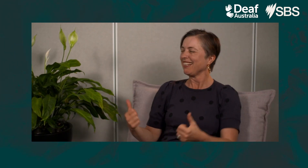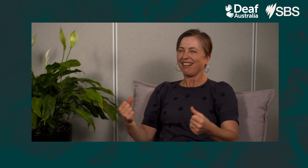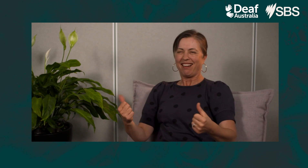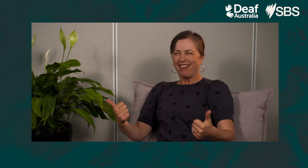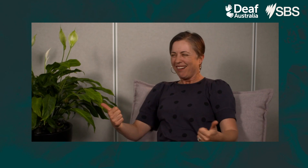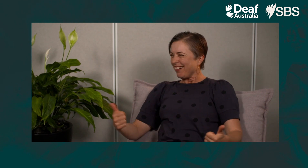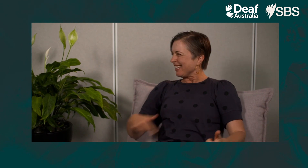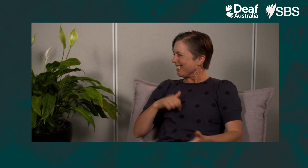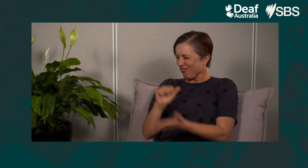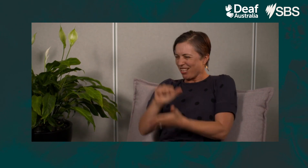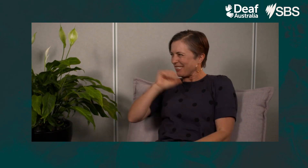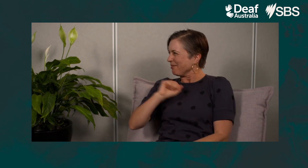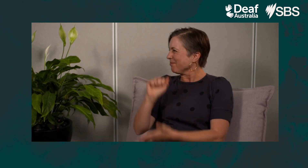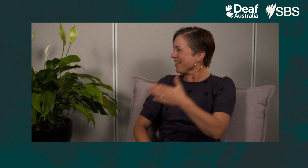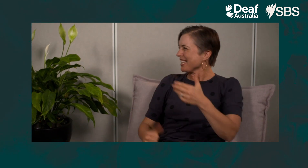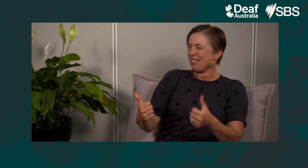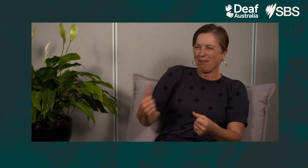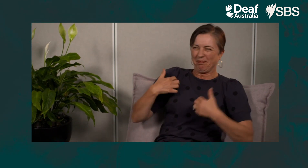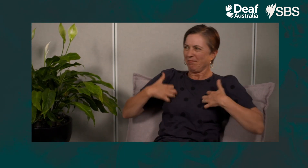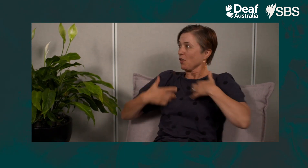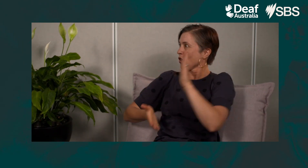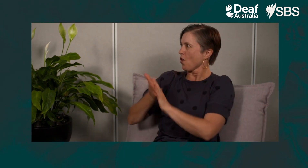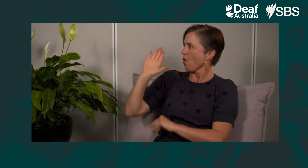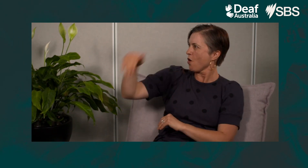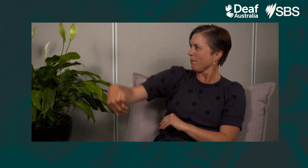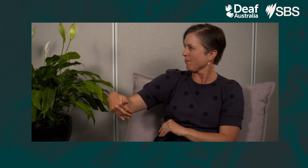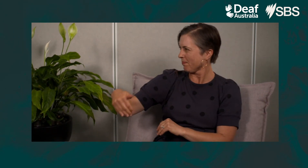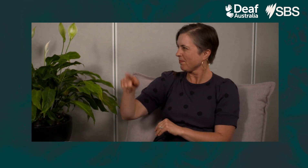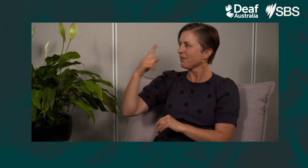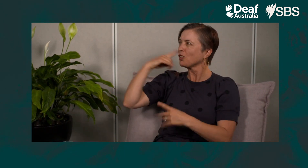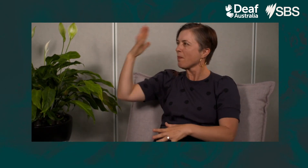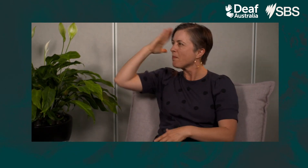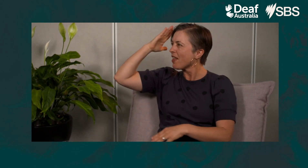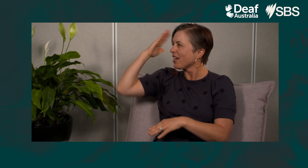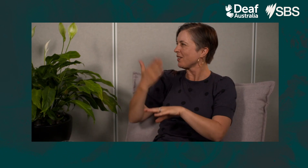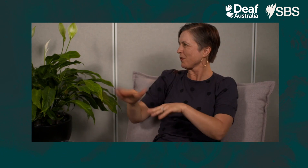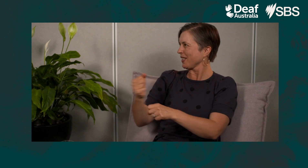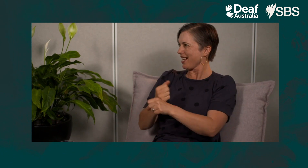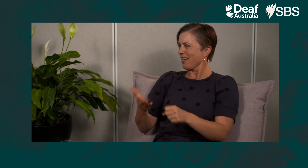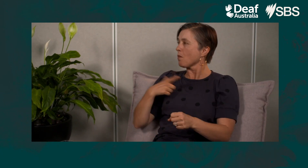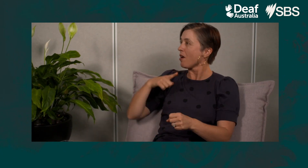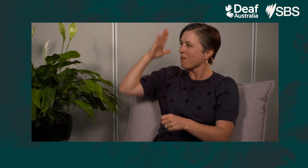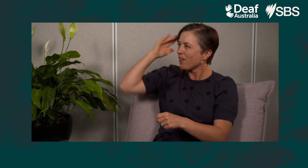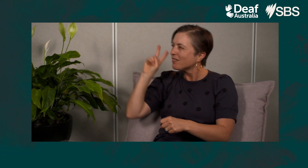He thought he had absolutely made the right decision in buying this car. He decided to go home and show his mother his new car,